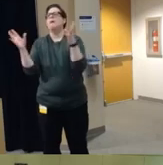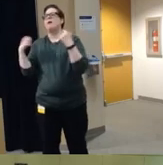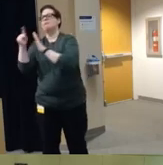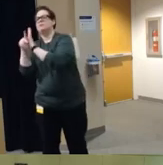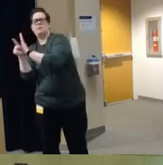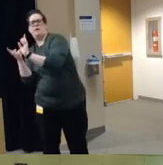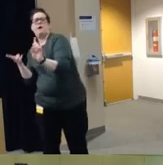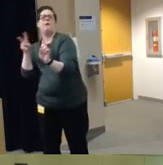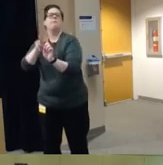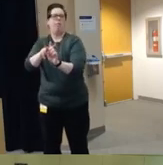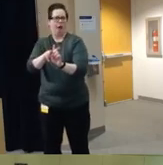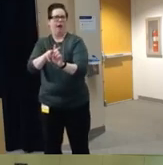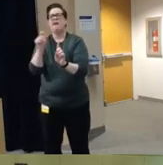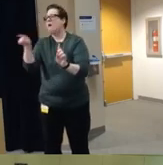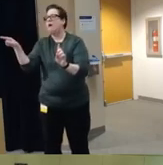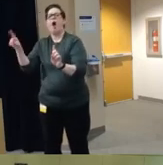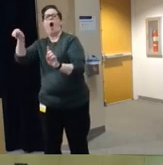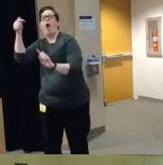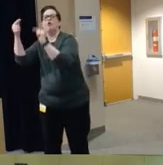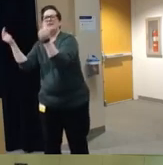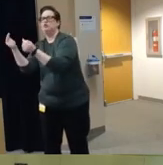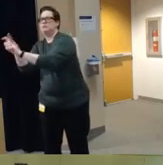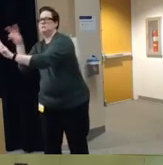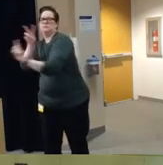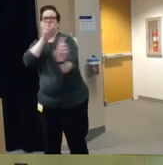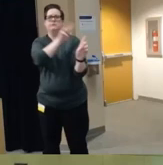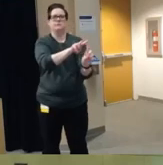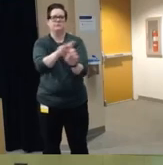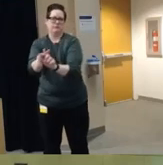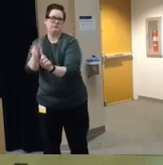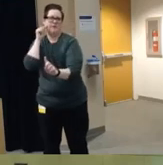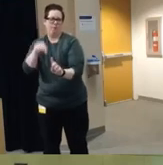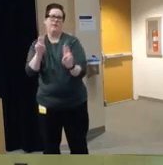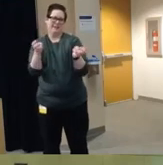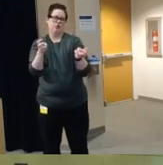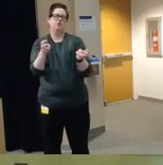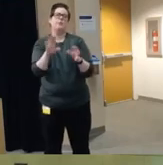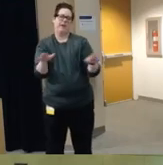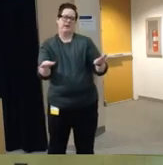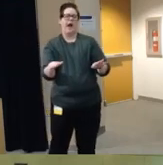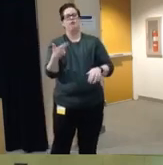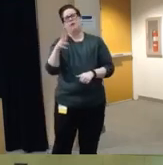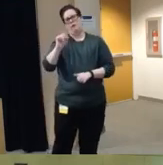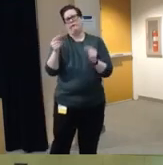that we've used for other injury topics um to this issue of firearm injuries um I also want